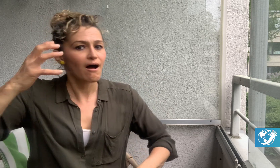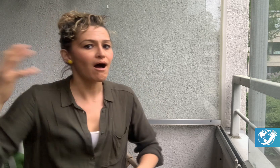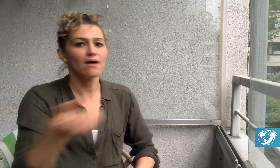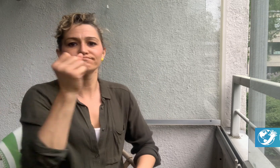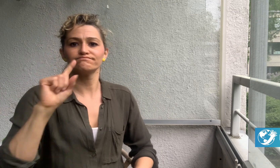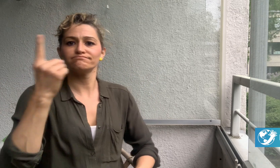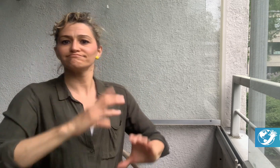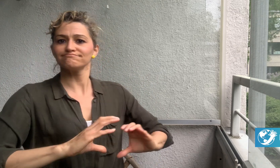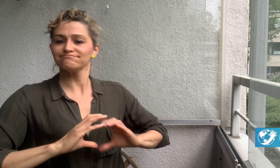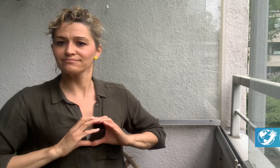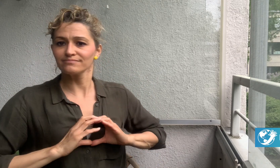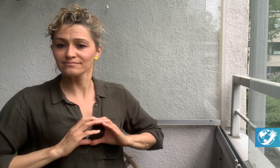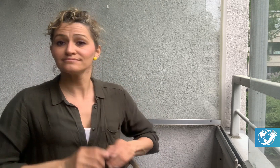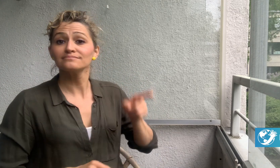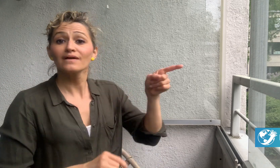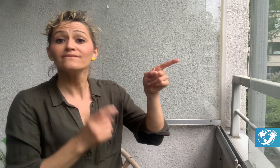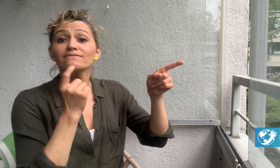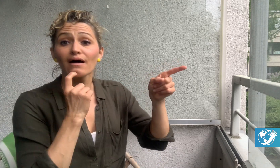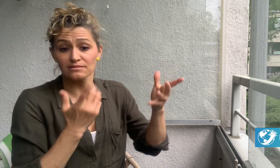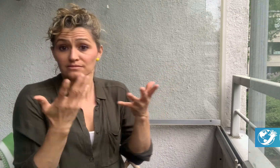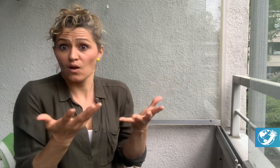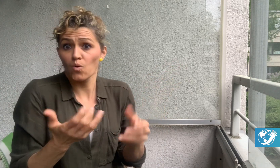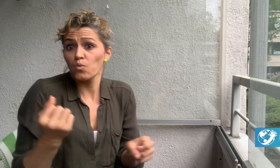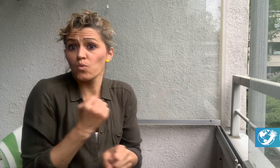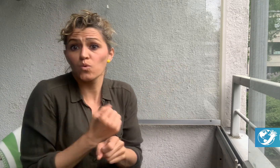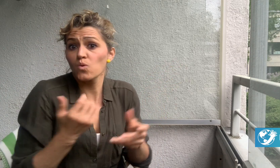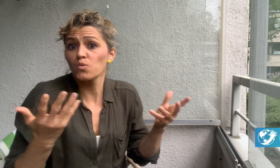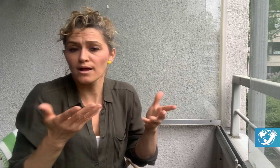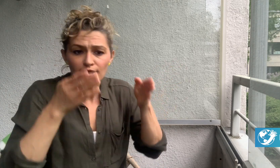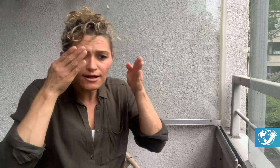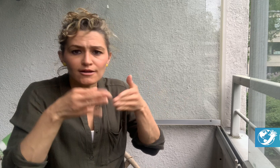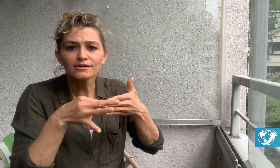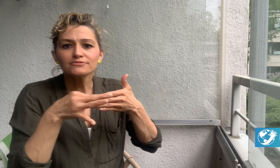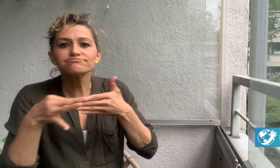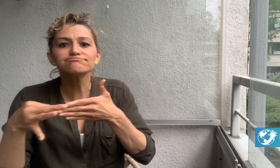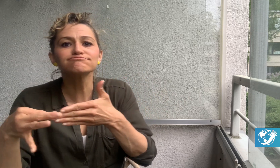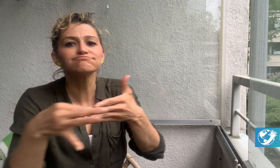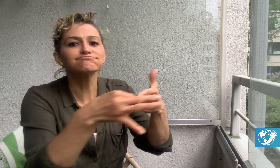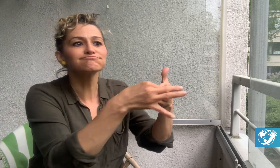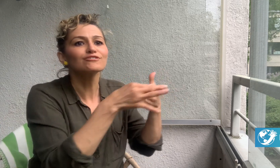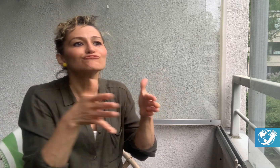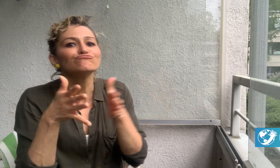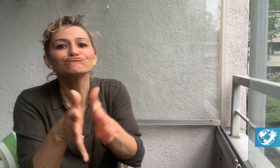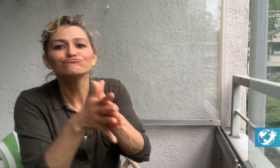Vera currently works as a tour guide and lecturer.